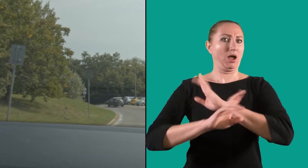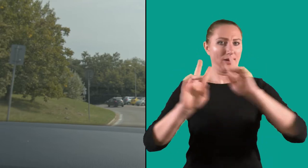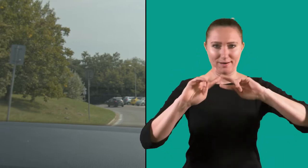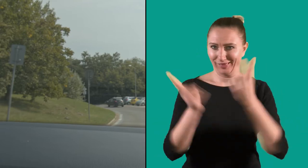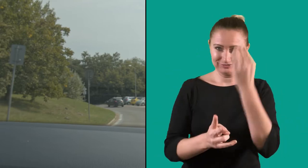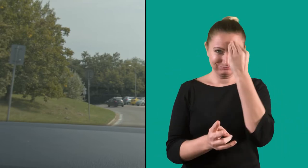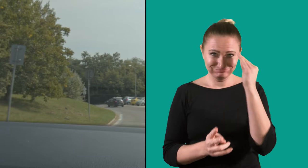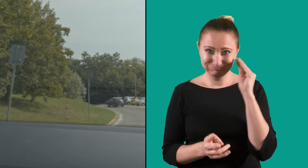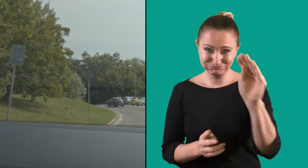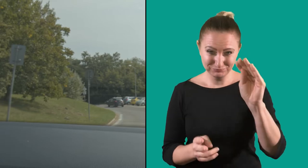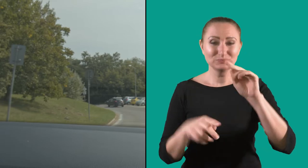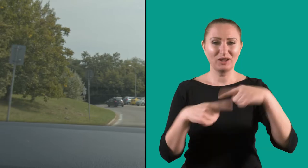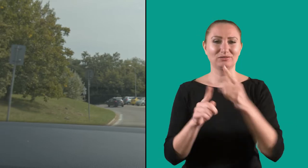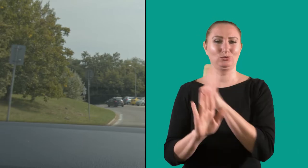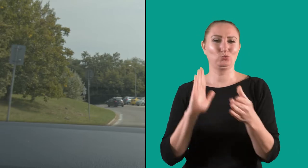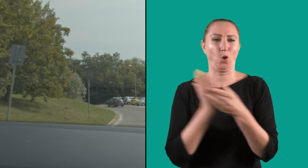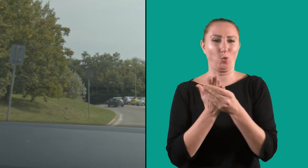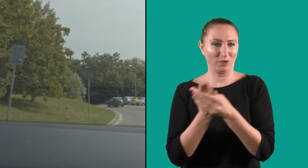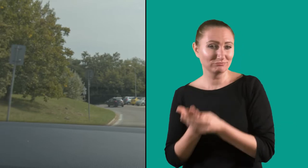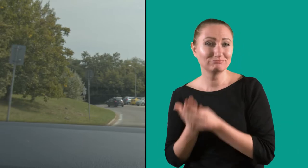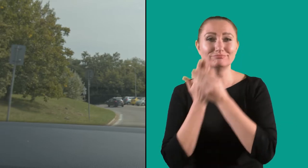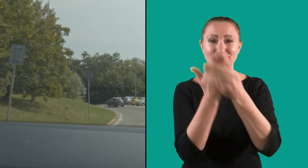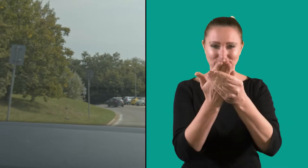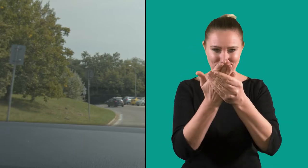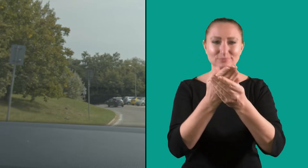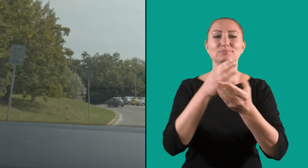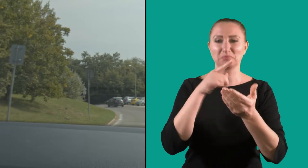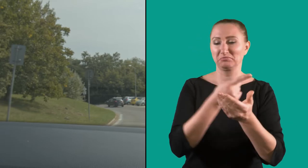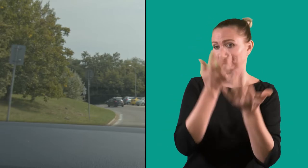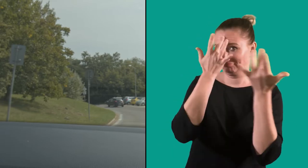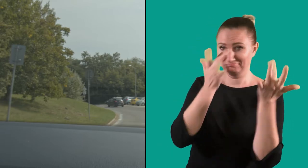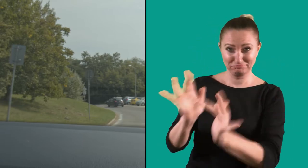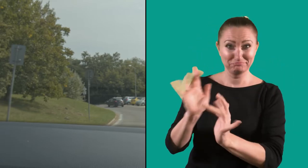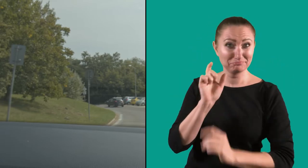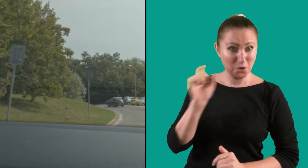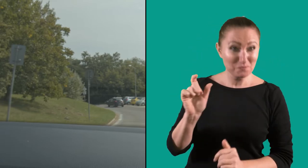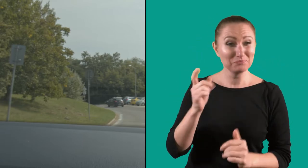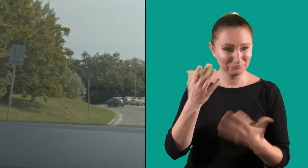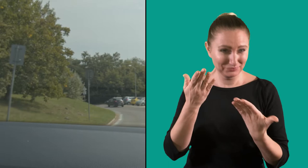Patrik registered, he presented the documents, then they approved them for him.